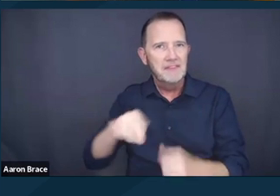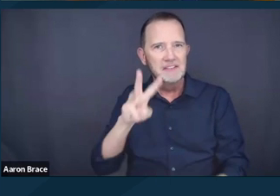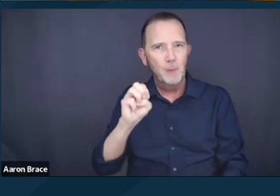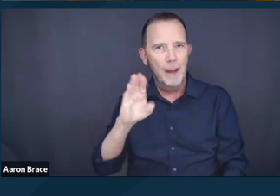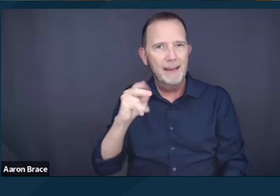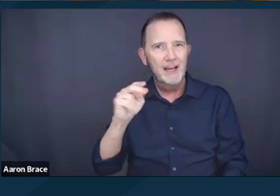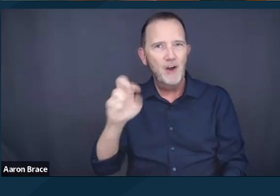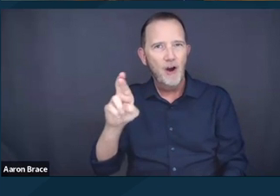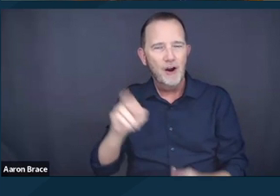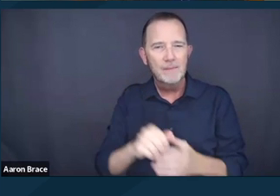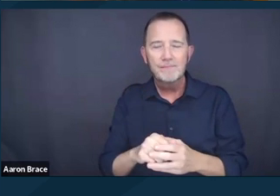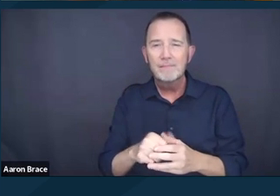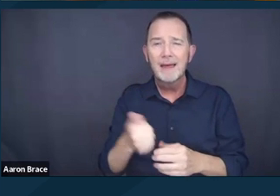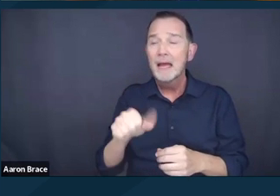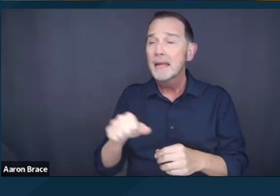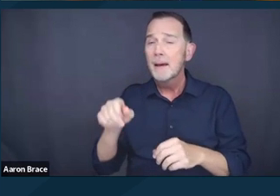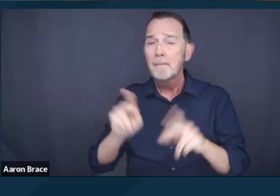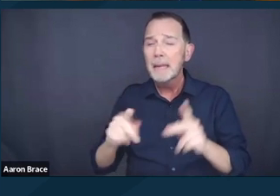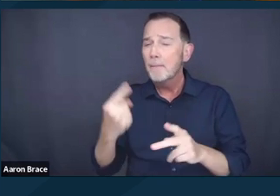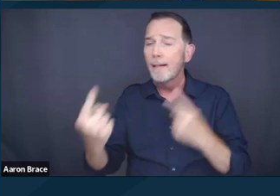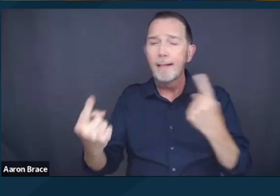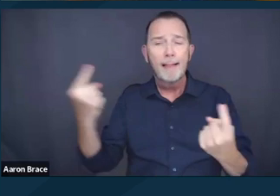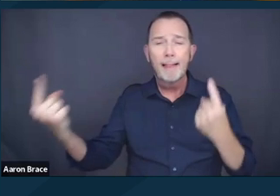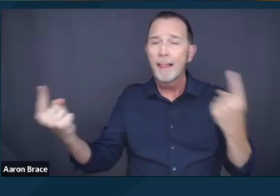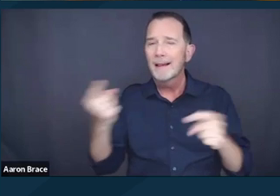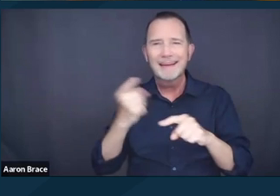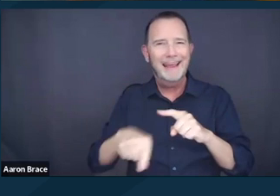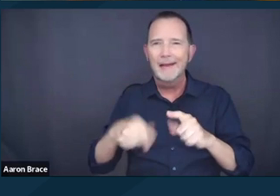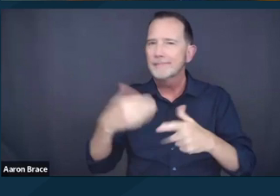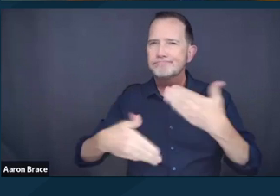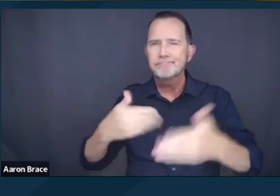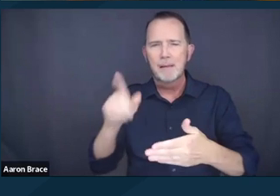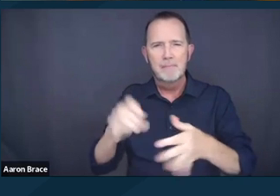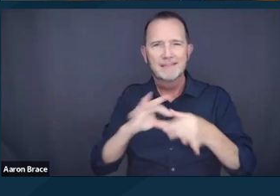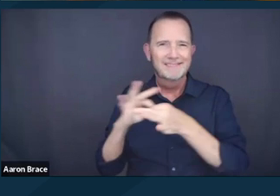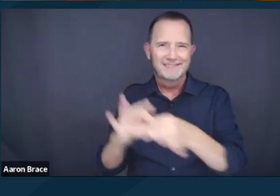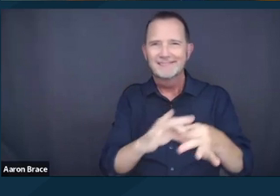and I feel like every time I've been in these spaces with thought partners like Michelle and Monica,